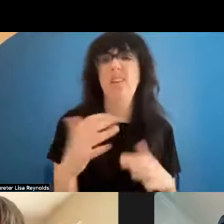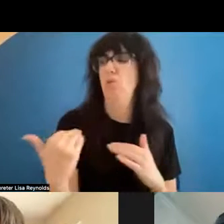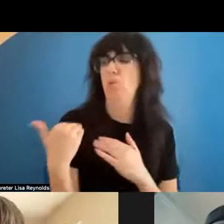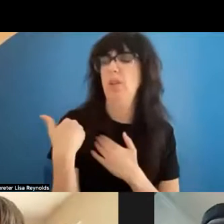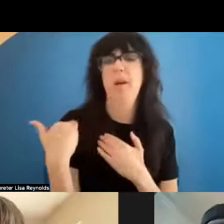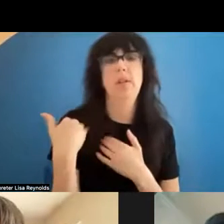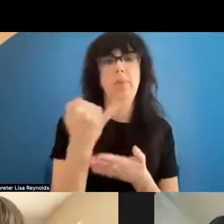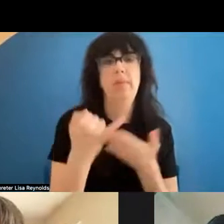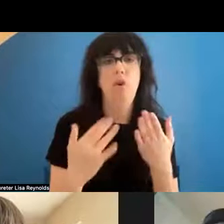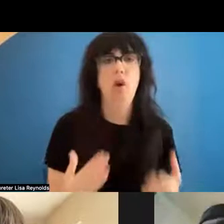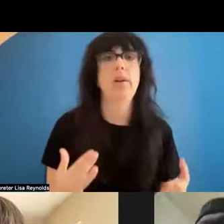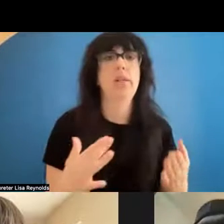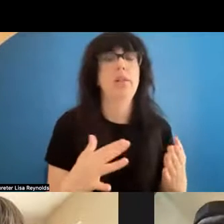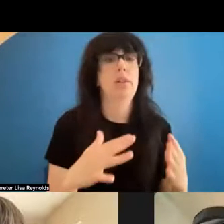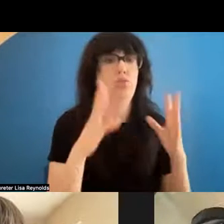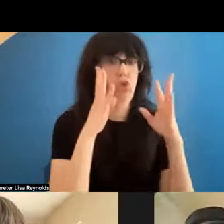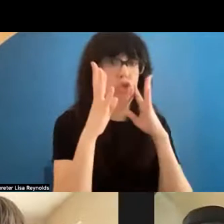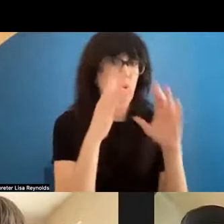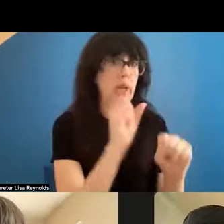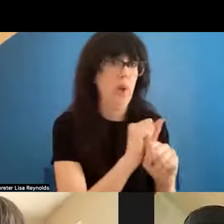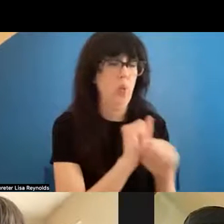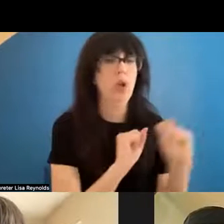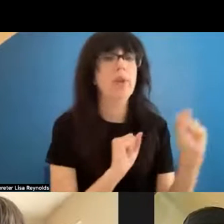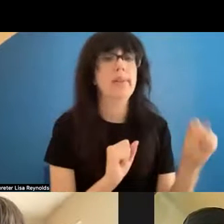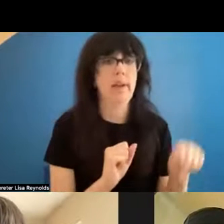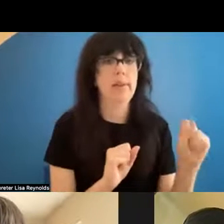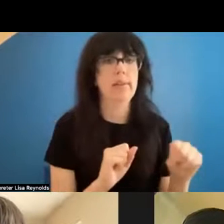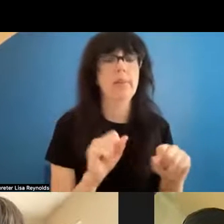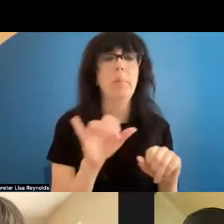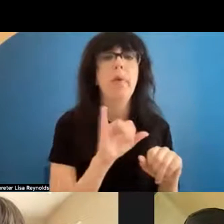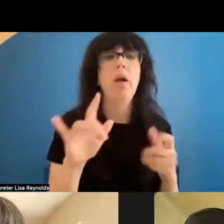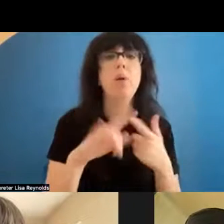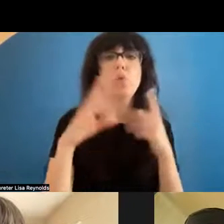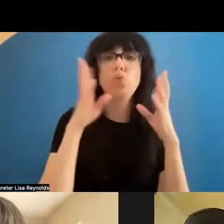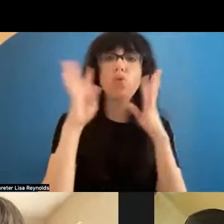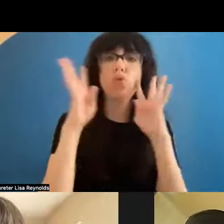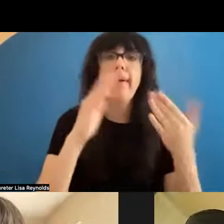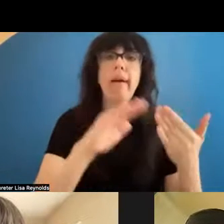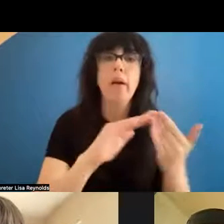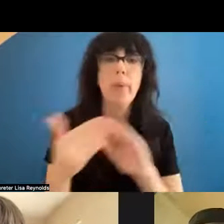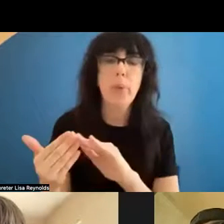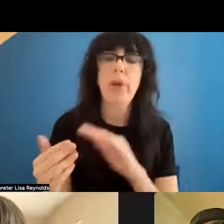work, but to create a community, create the assets that